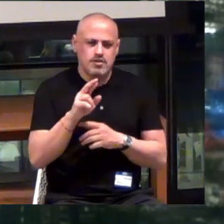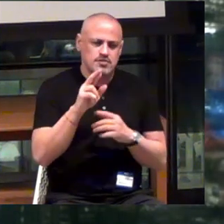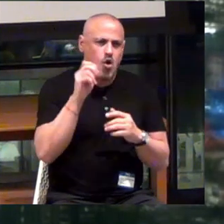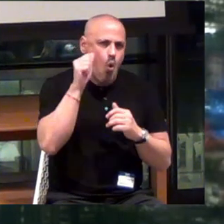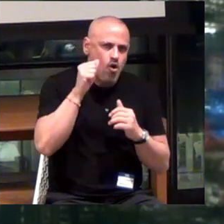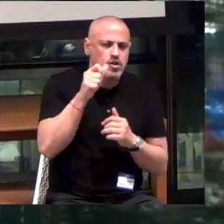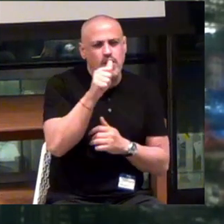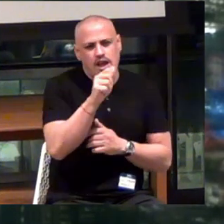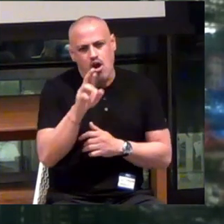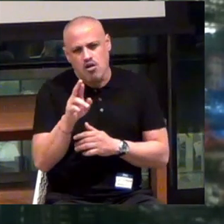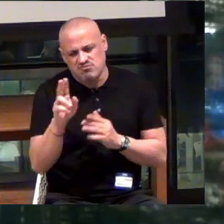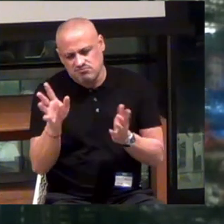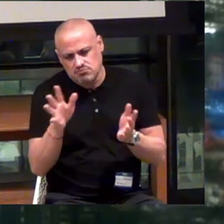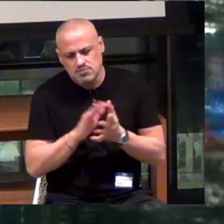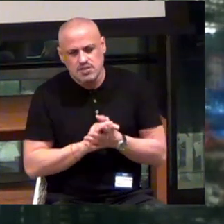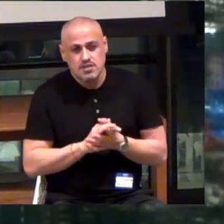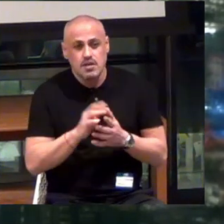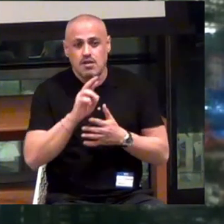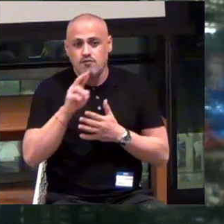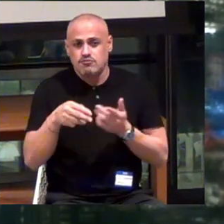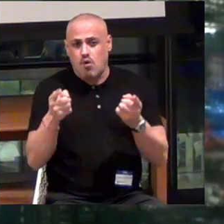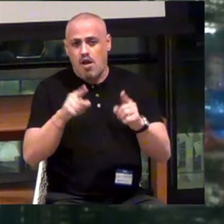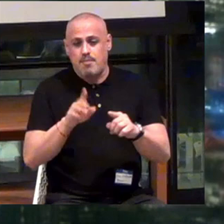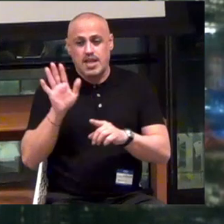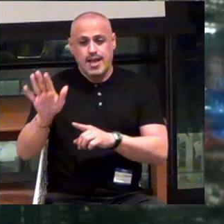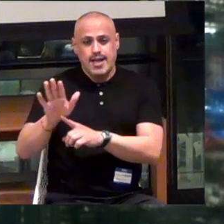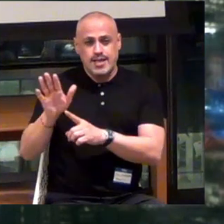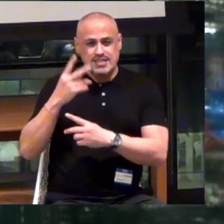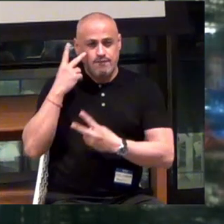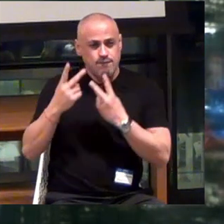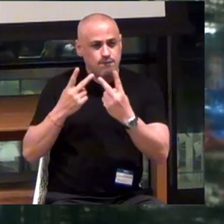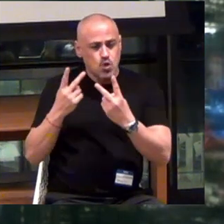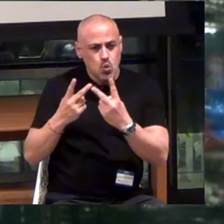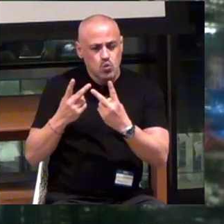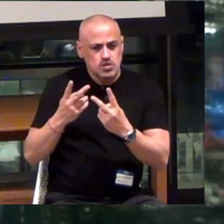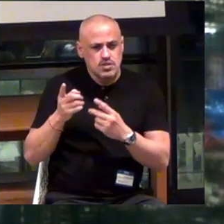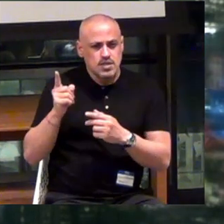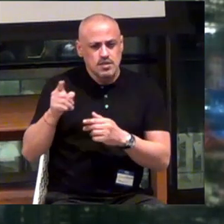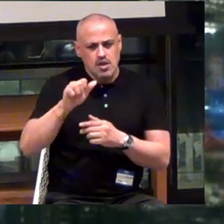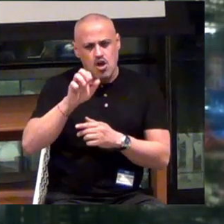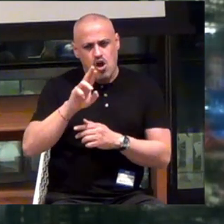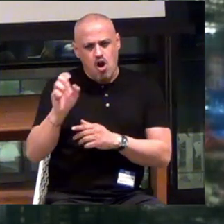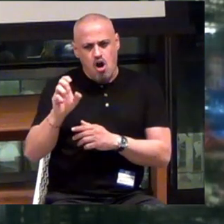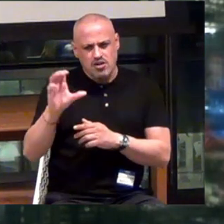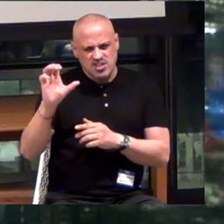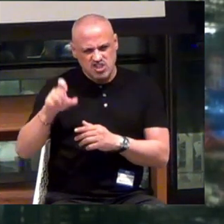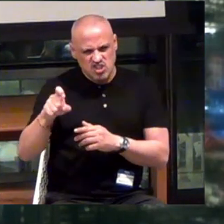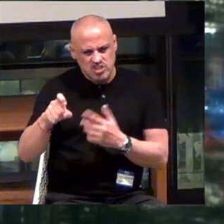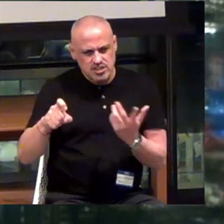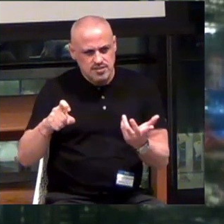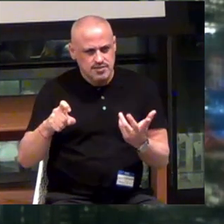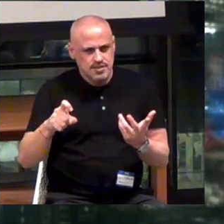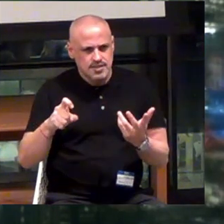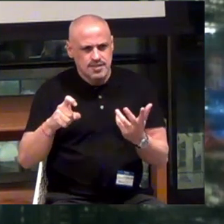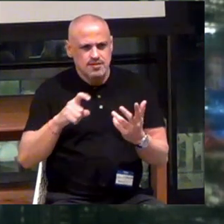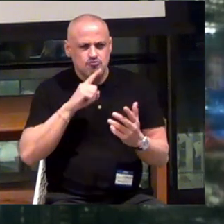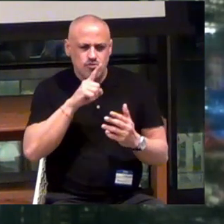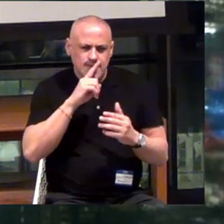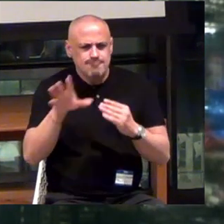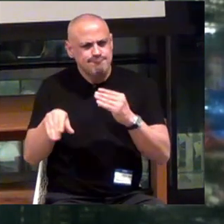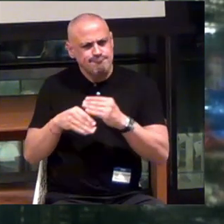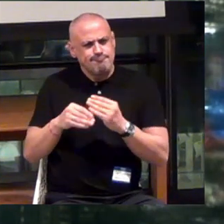And as a result, his views on what ARx should be, I think, dovetailed nicely with our views.